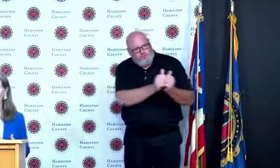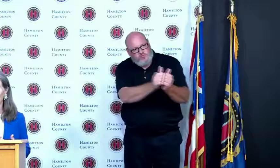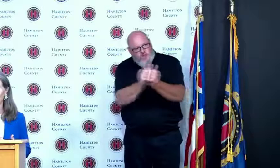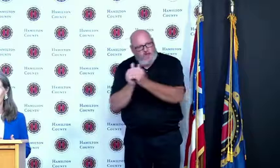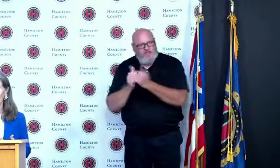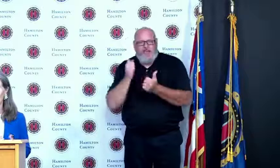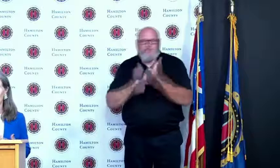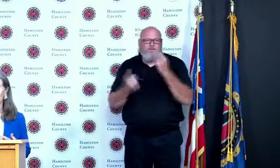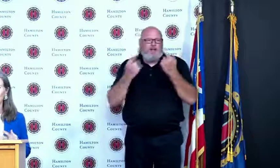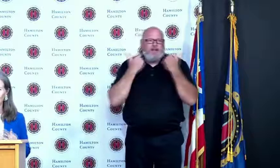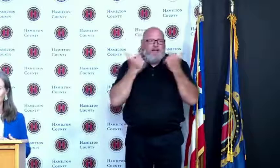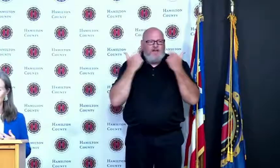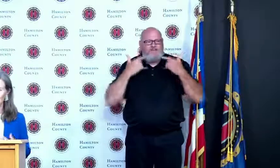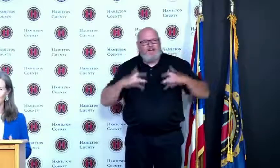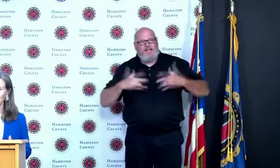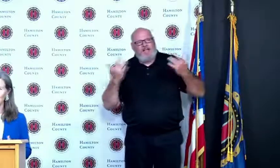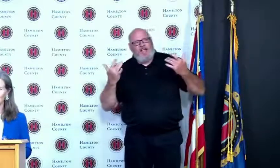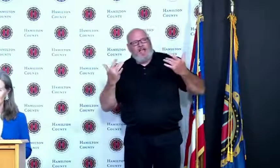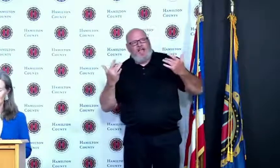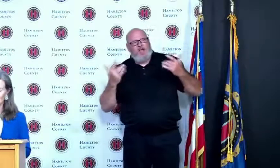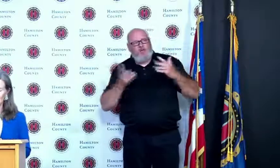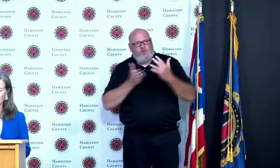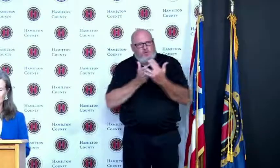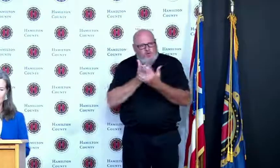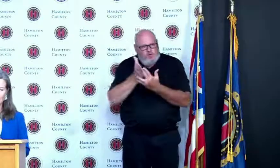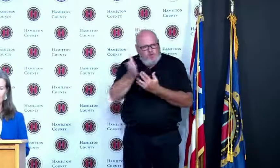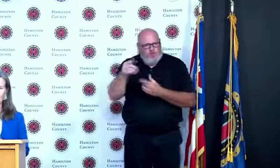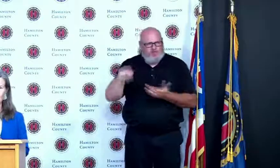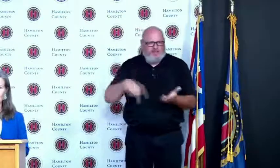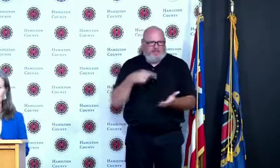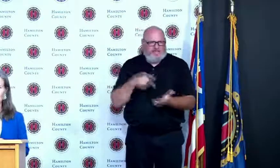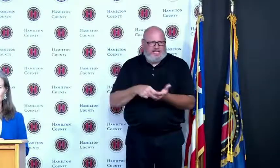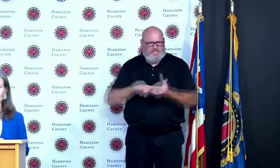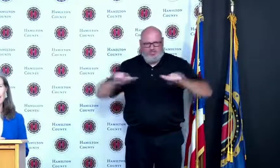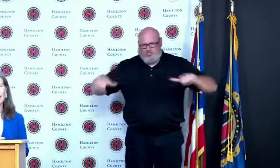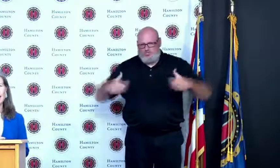through some of these really challenging times here in Hamilton County so with that